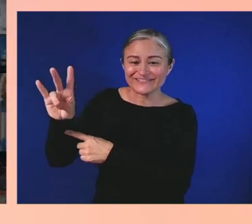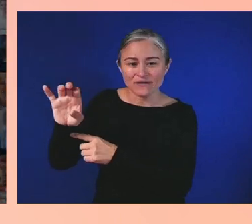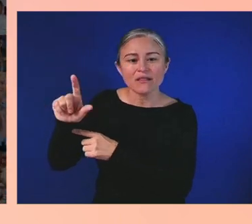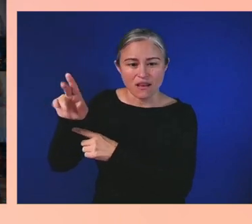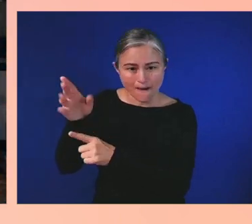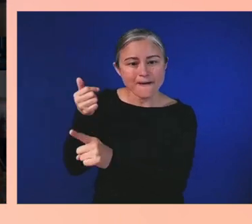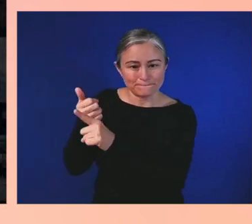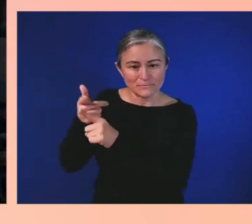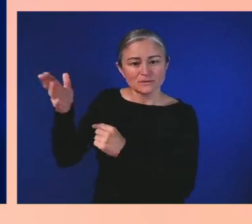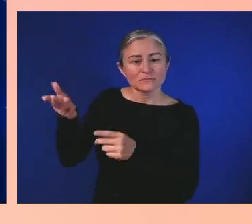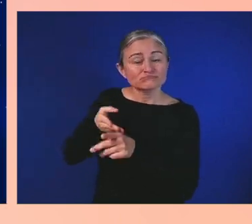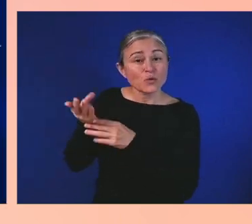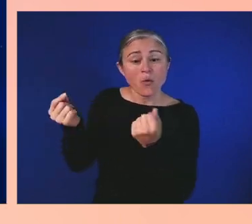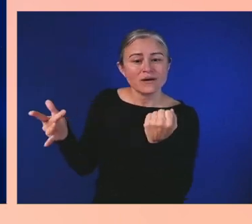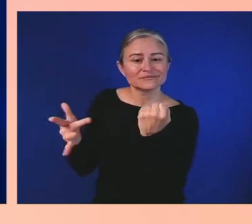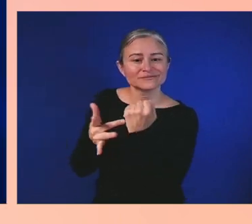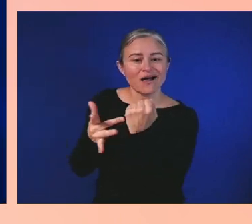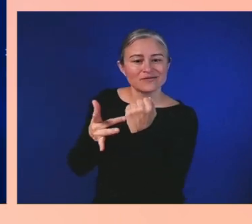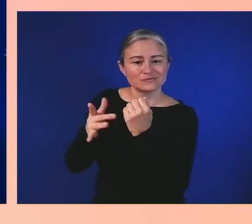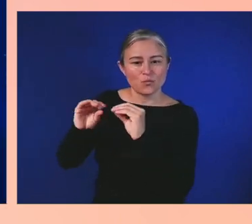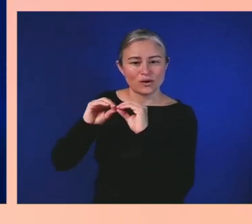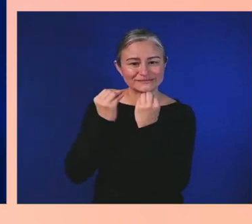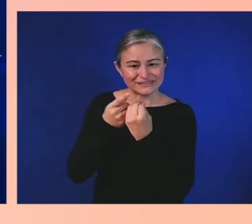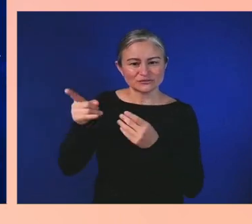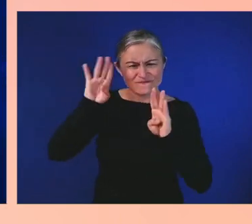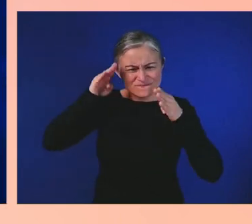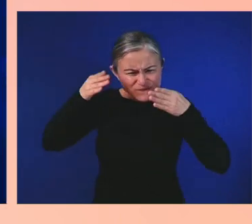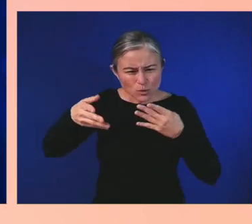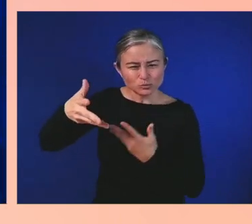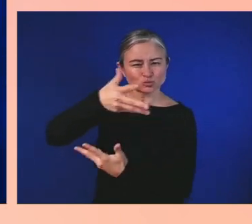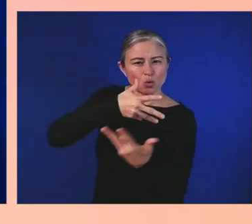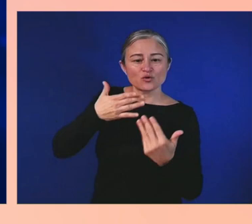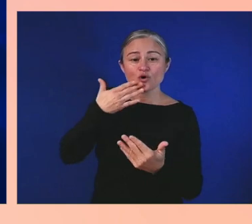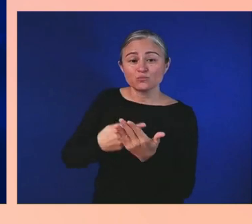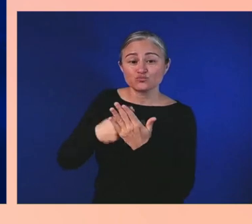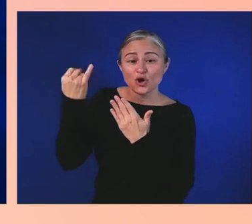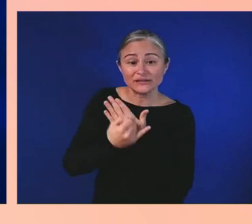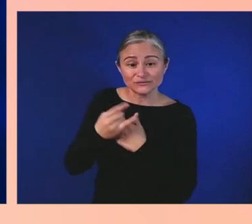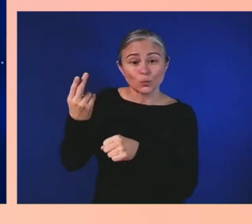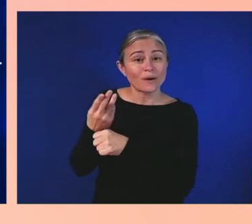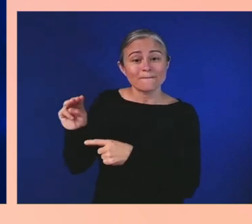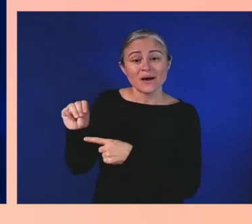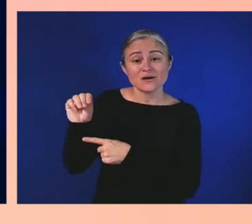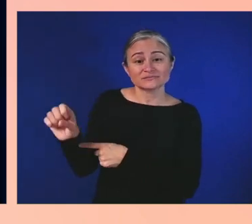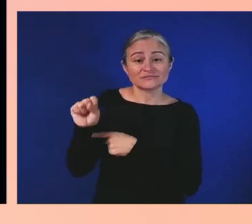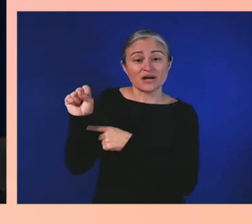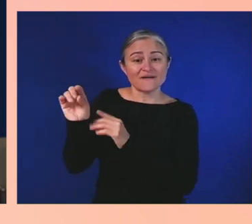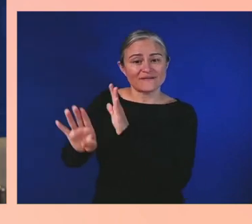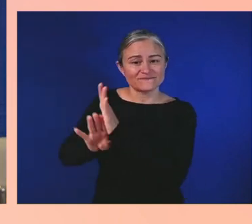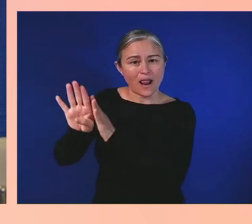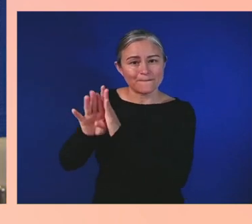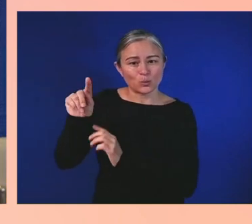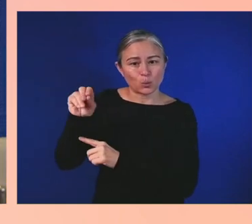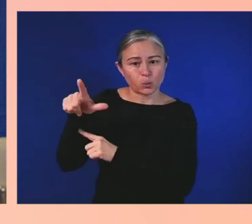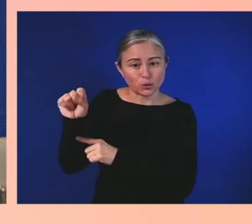using Microsoft development tools. Four of the panelists up here are members. Rosalind Withers is the Executive Director